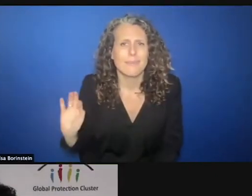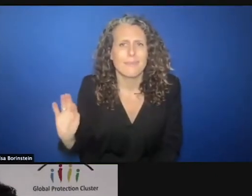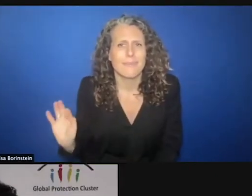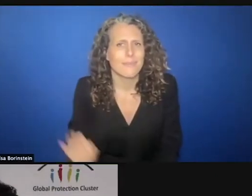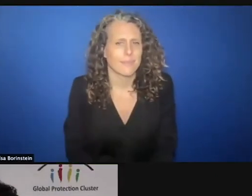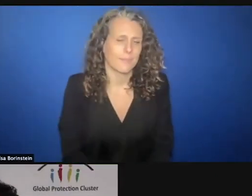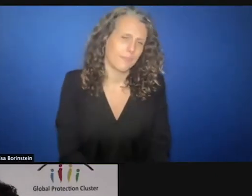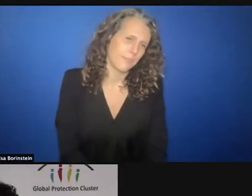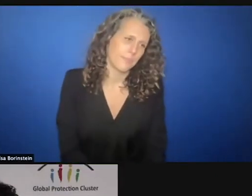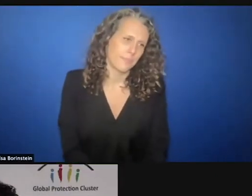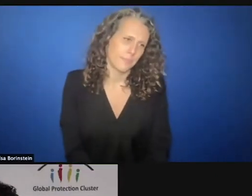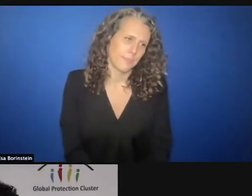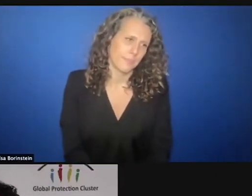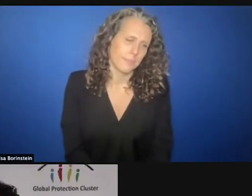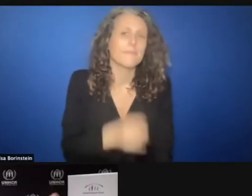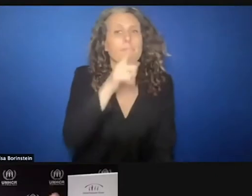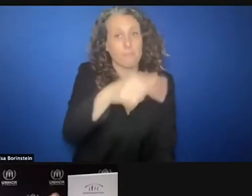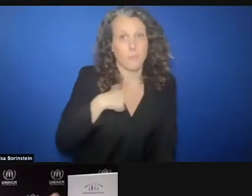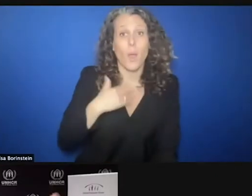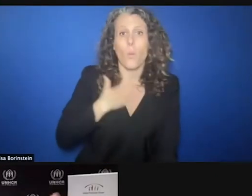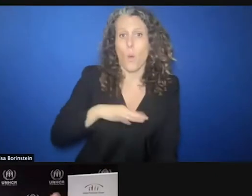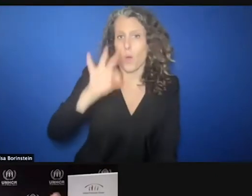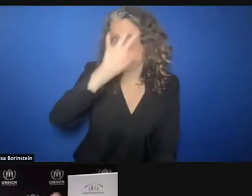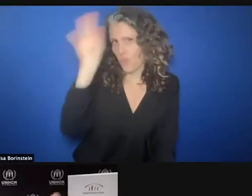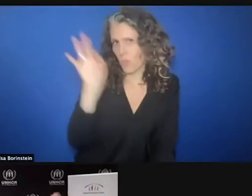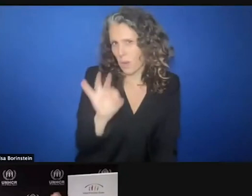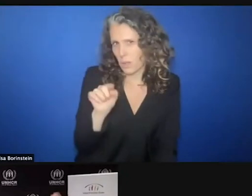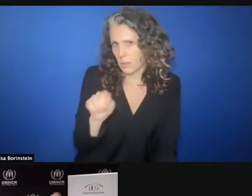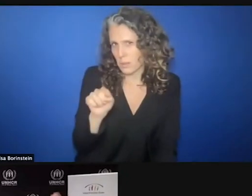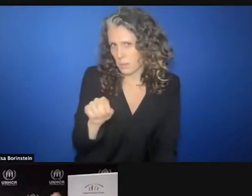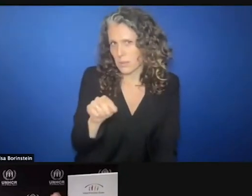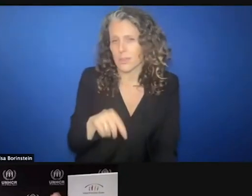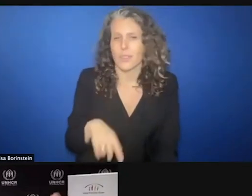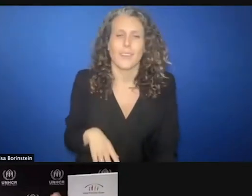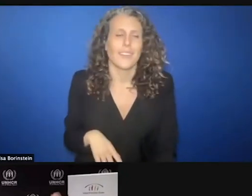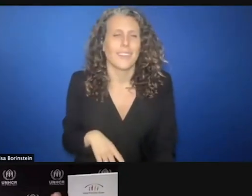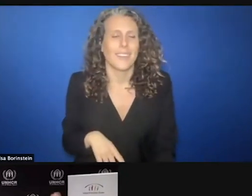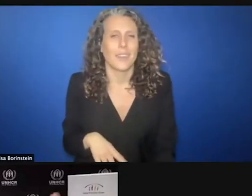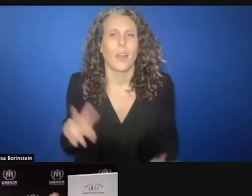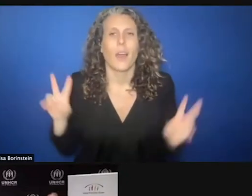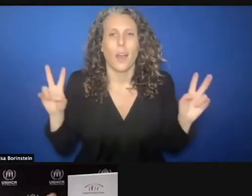else. Something that's come up is this question of under asking that in certain situations we're